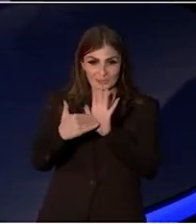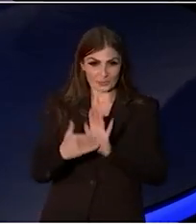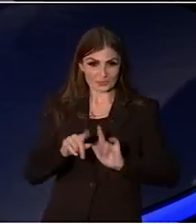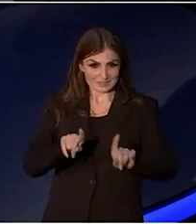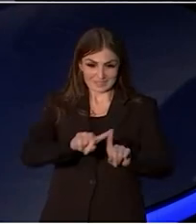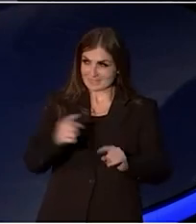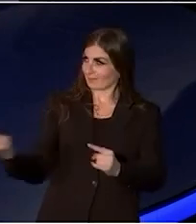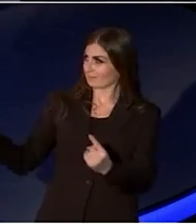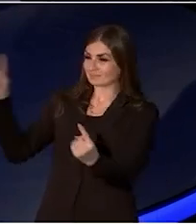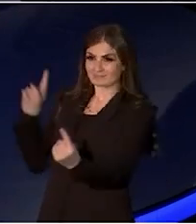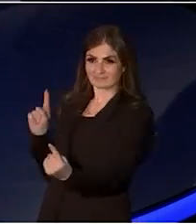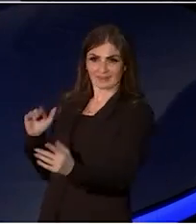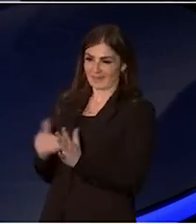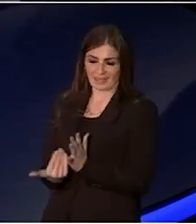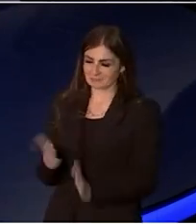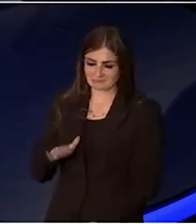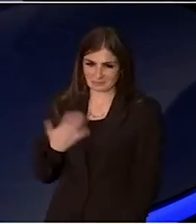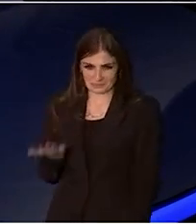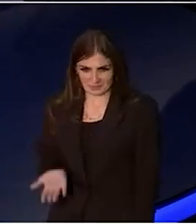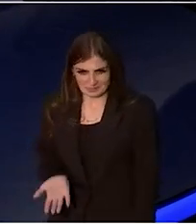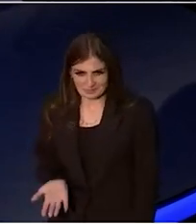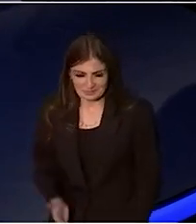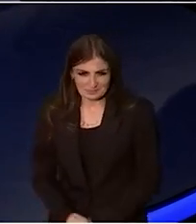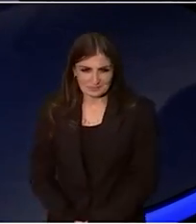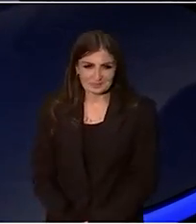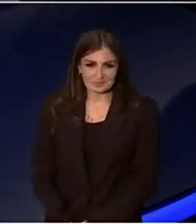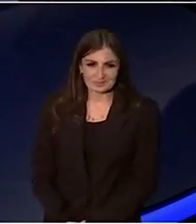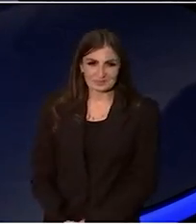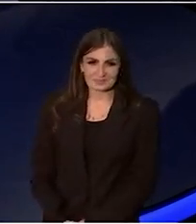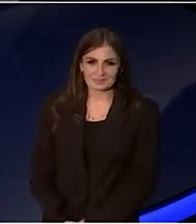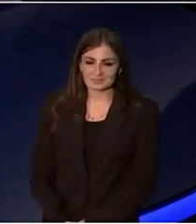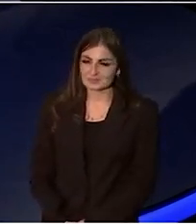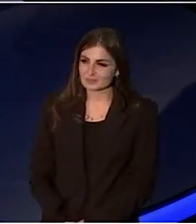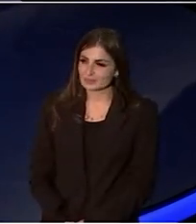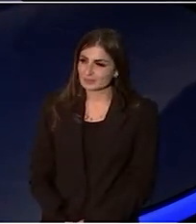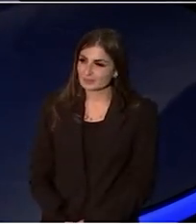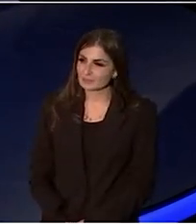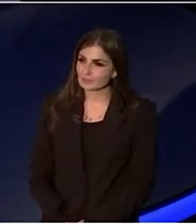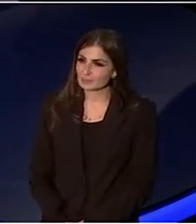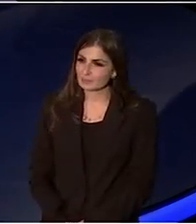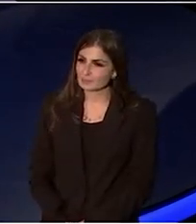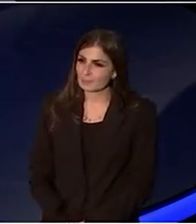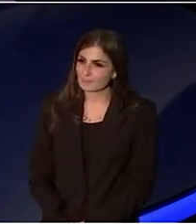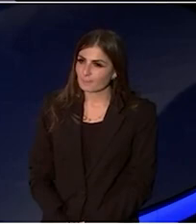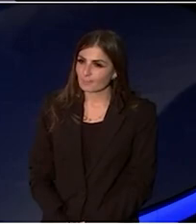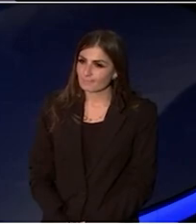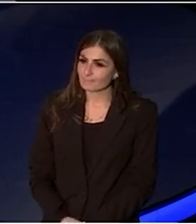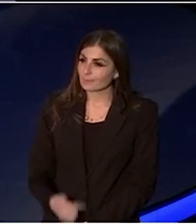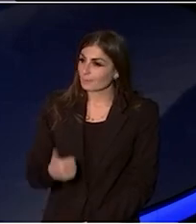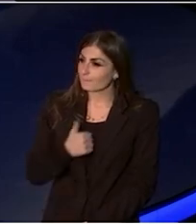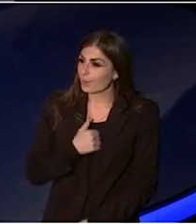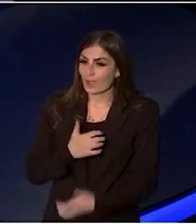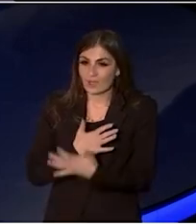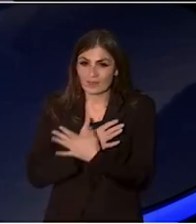I am right now because my love of what this